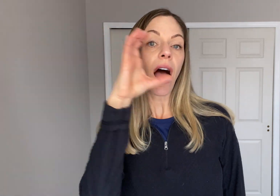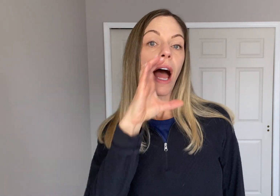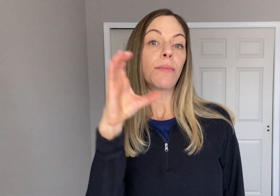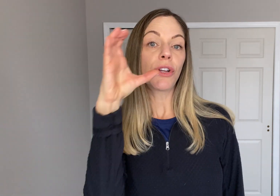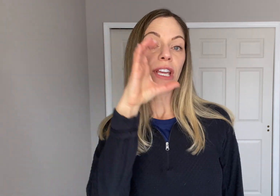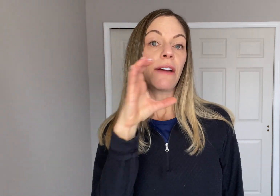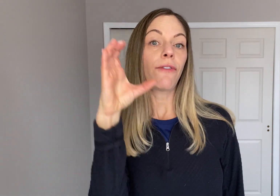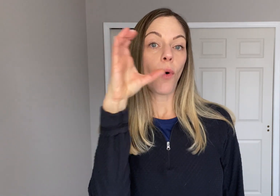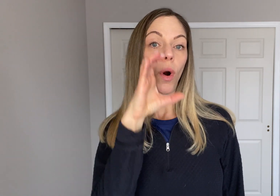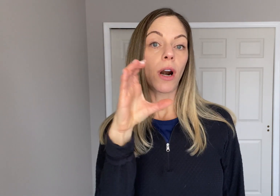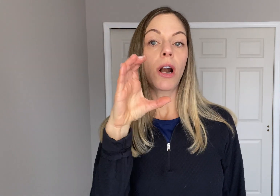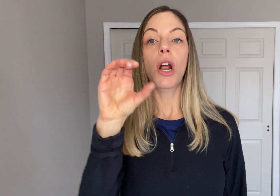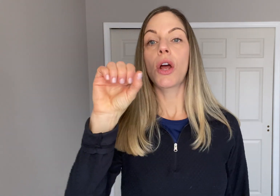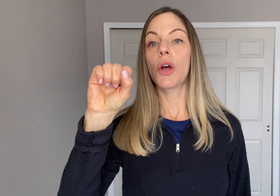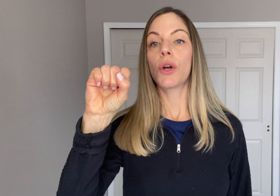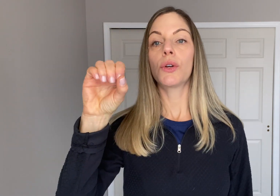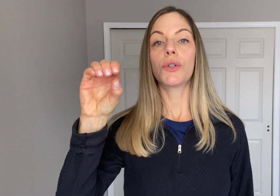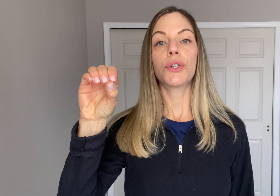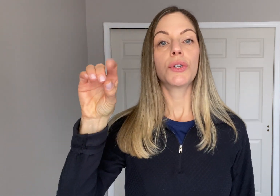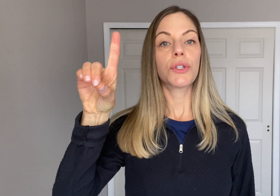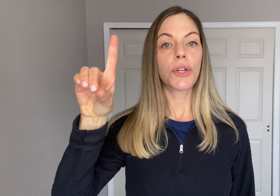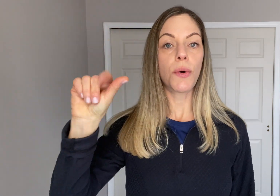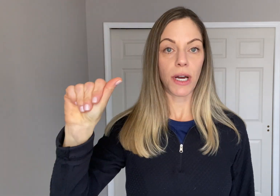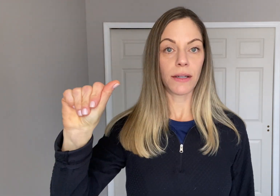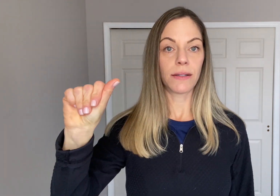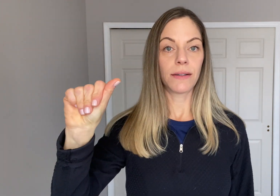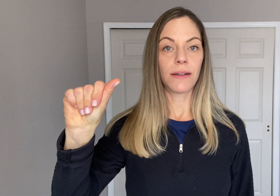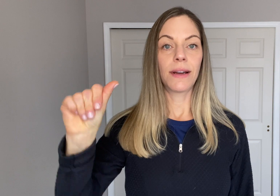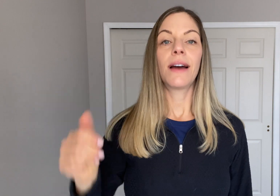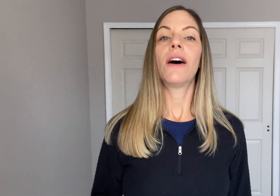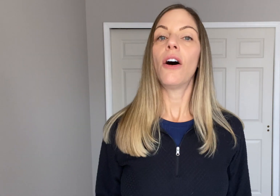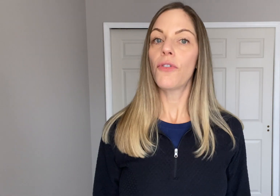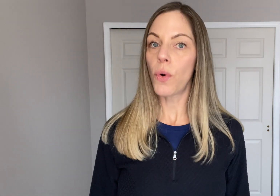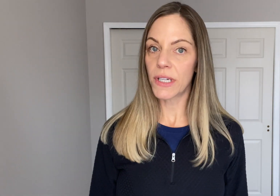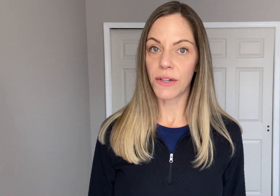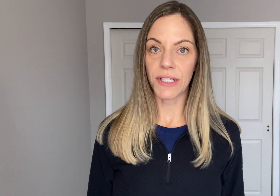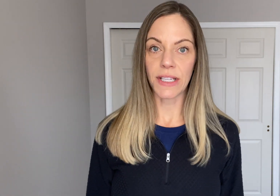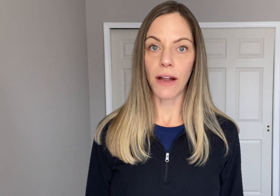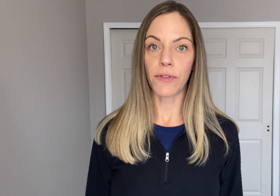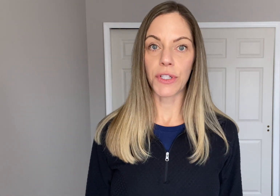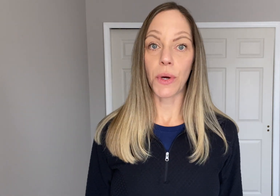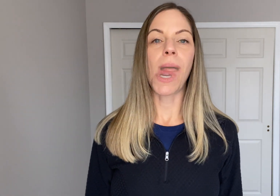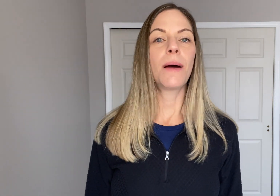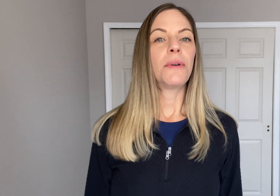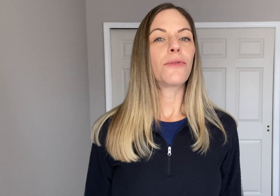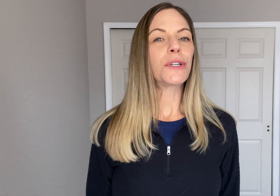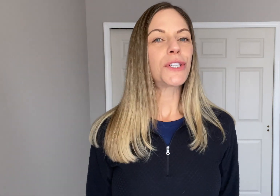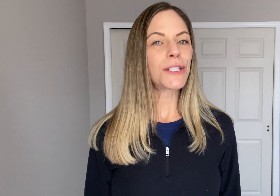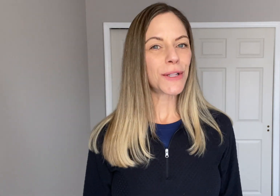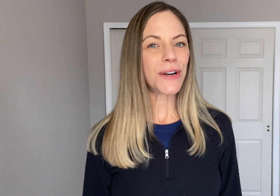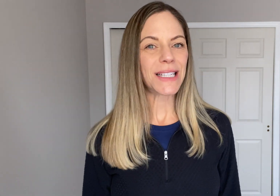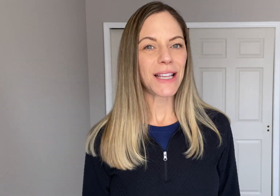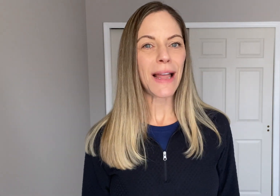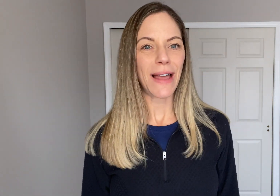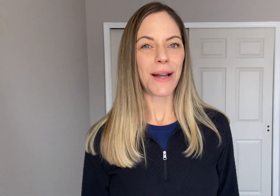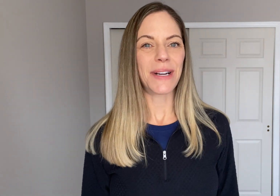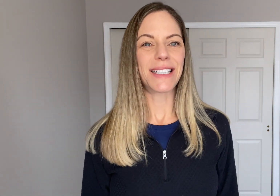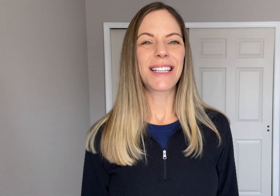"I'm looking for..." "S-O-D-A." Of course there's a sign for soda, but if you're just learning Sign Language,